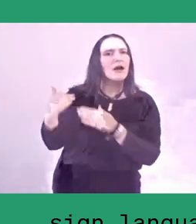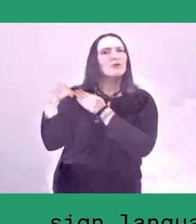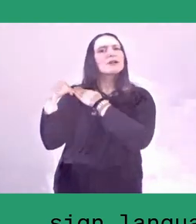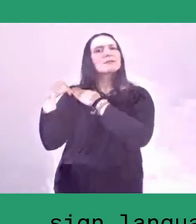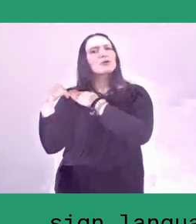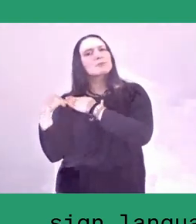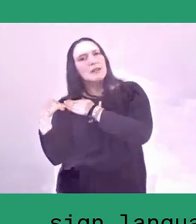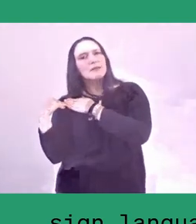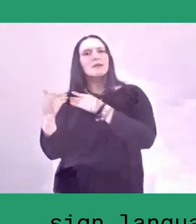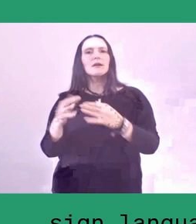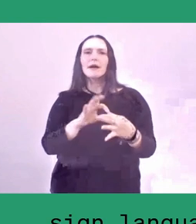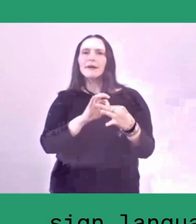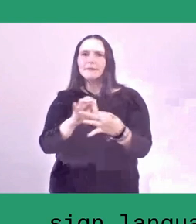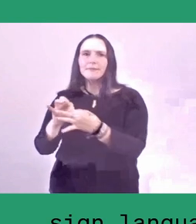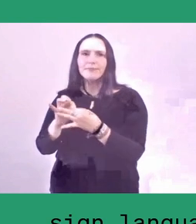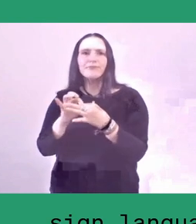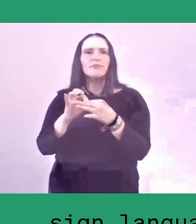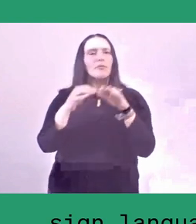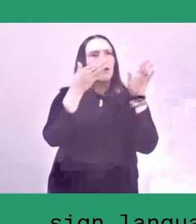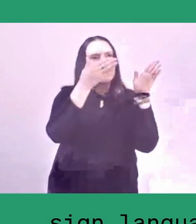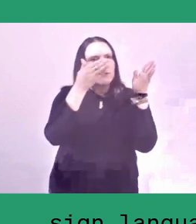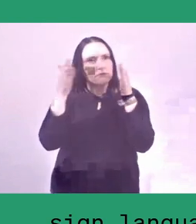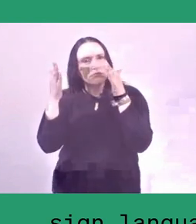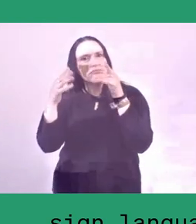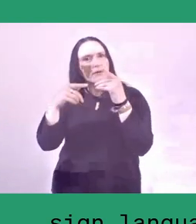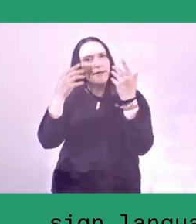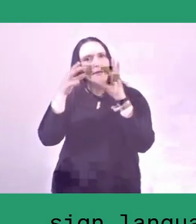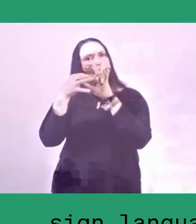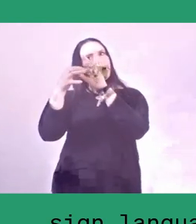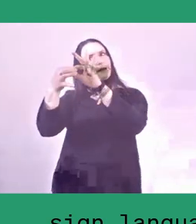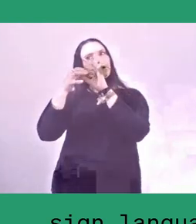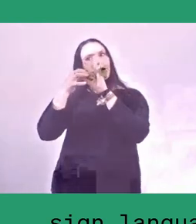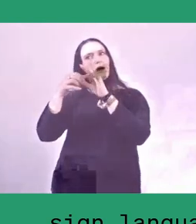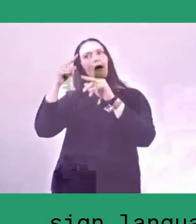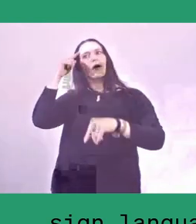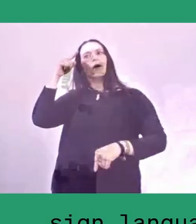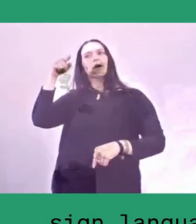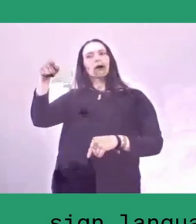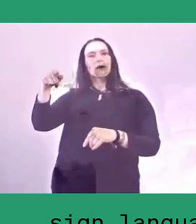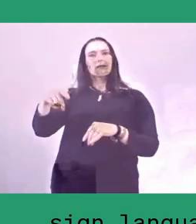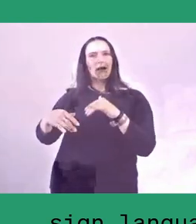we cannot rely once again on industry or the state. To restore the soil condition